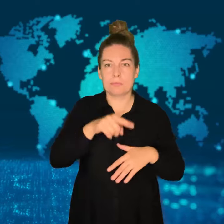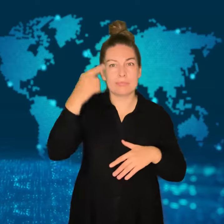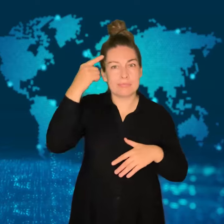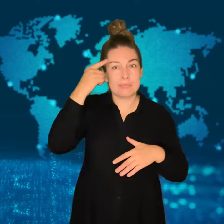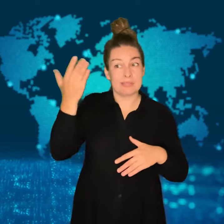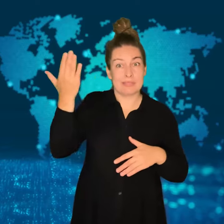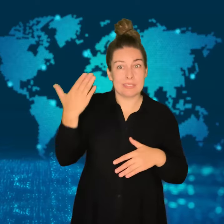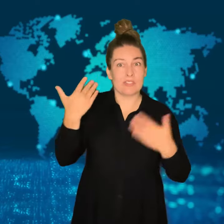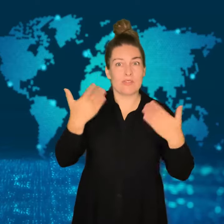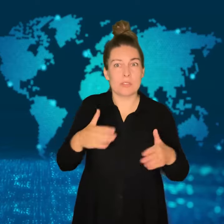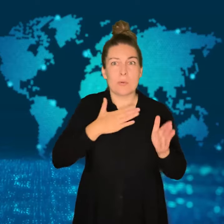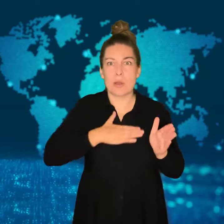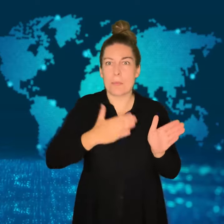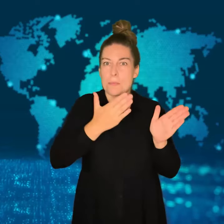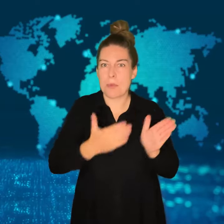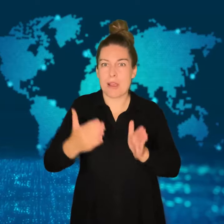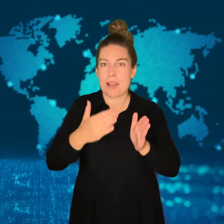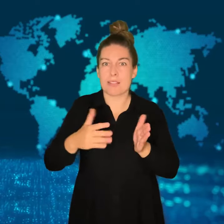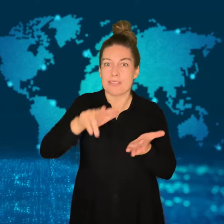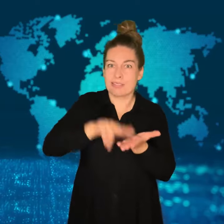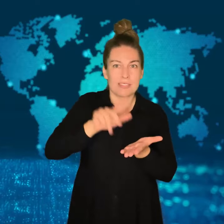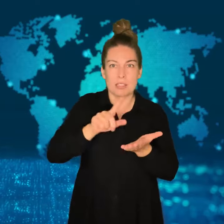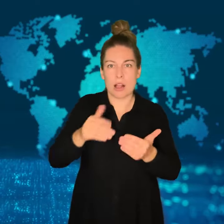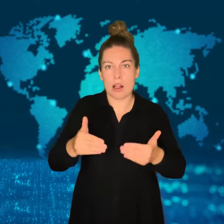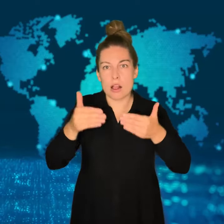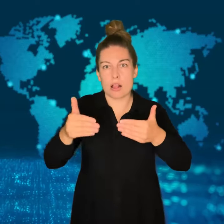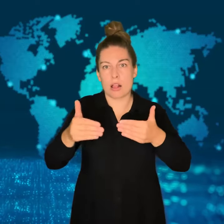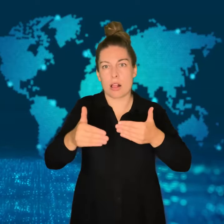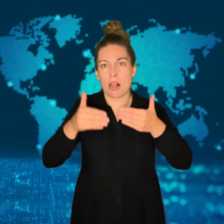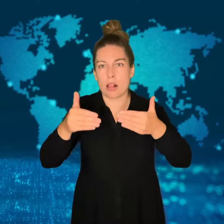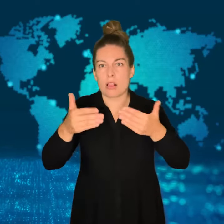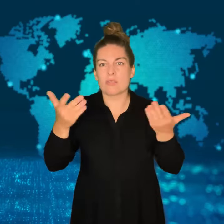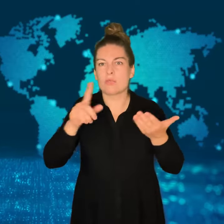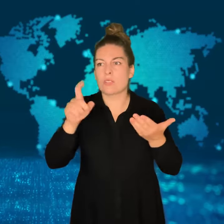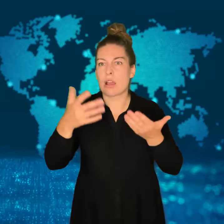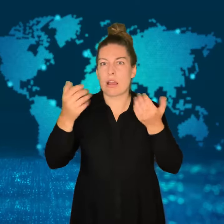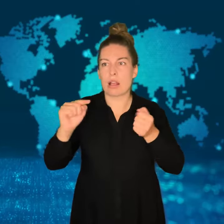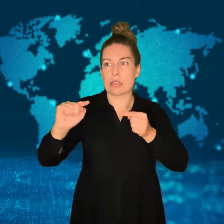Experts have warned the measure is necessary to protect